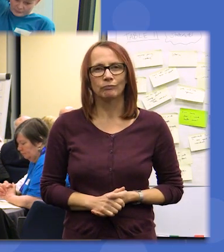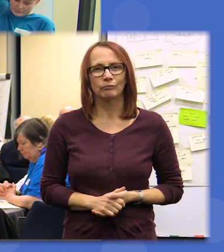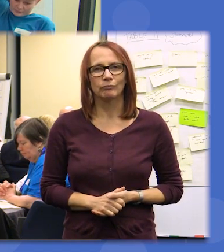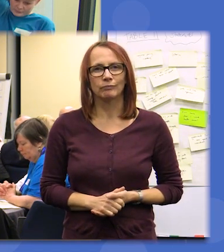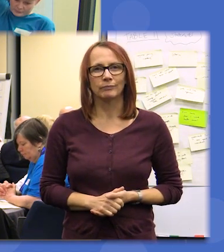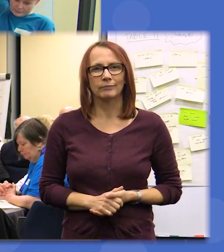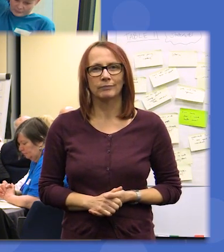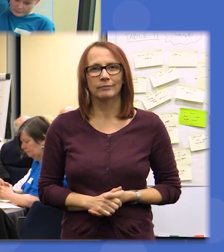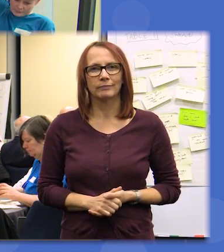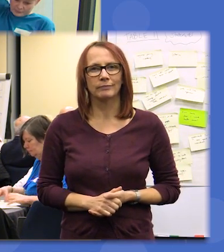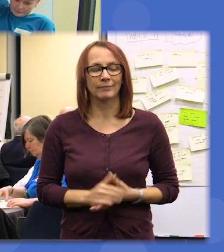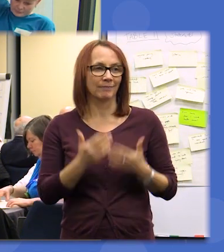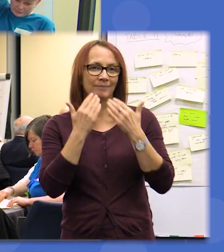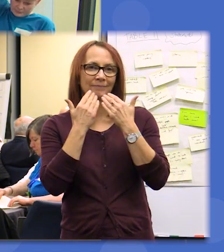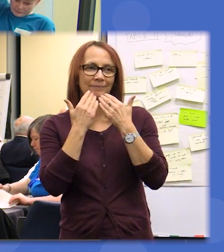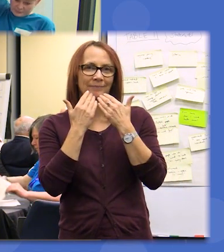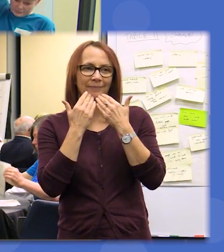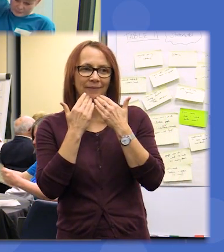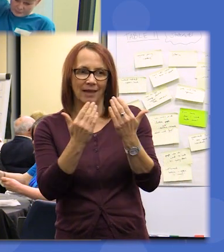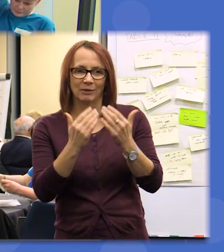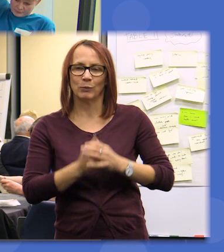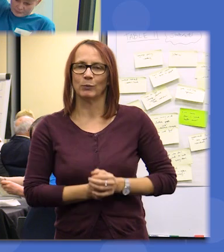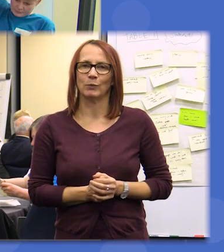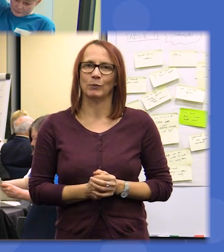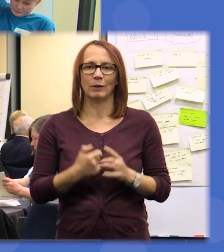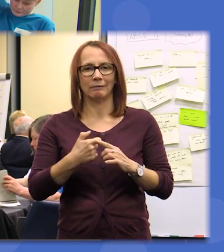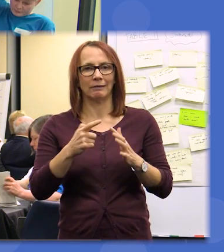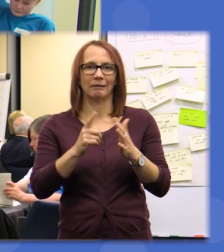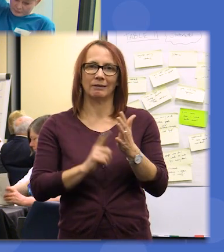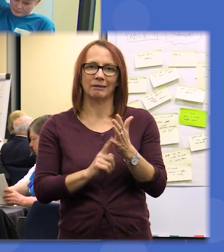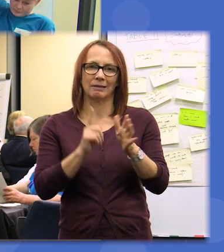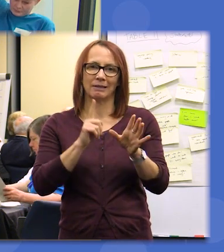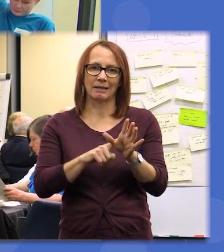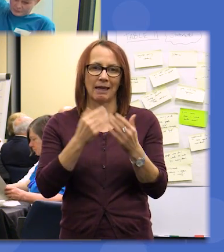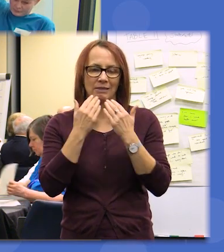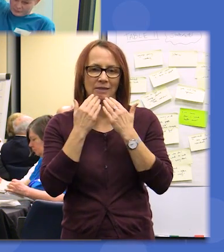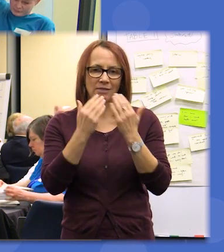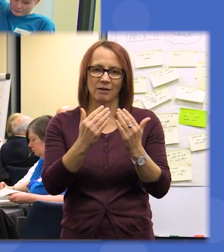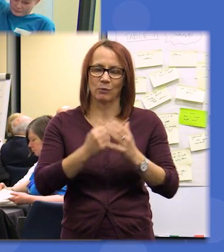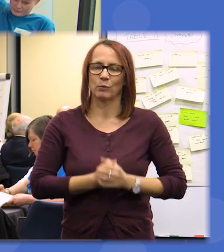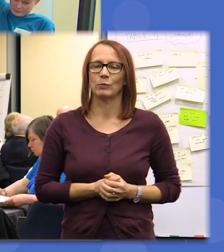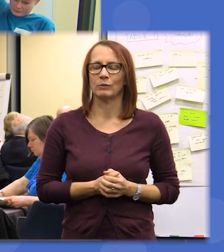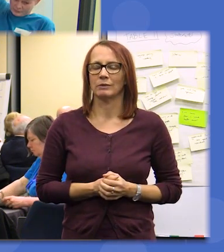thank you very much and thank you to Kelly for revealing our results and I